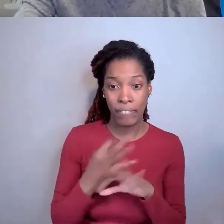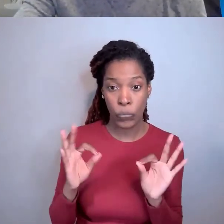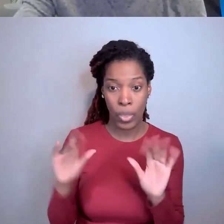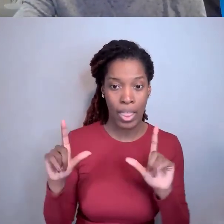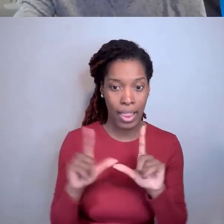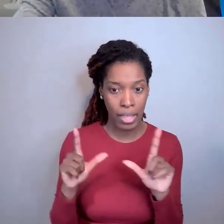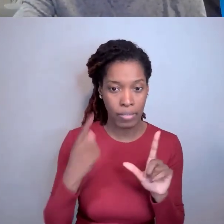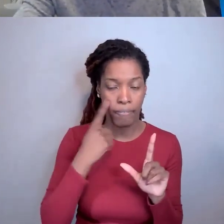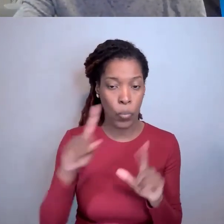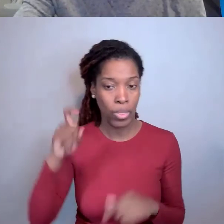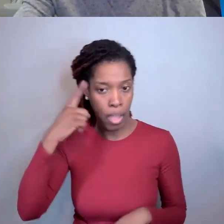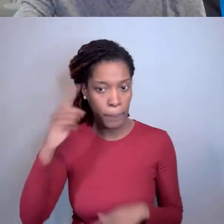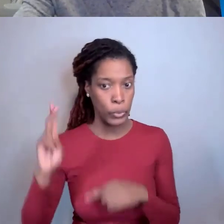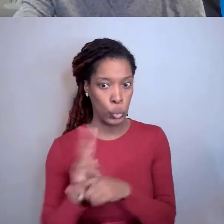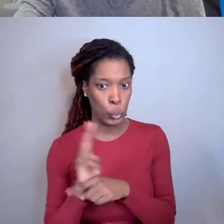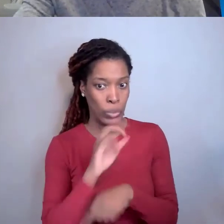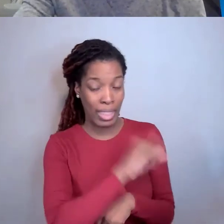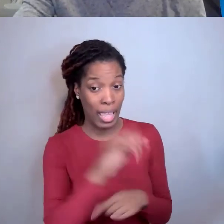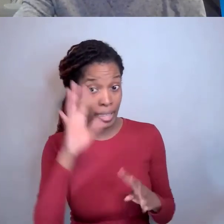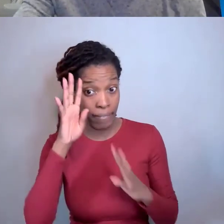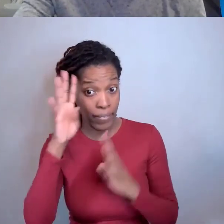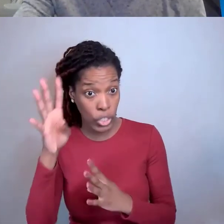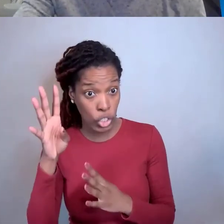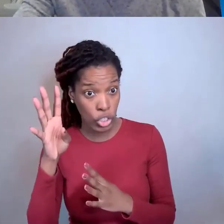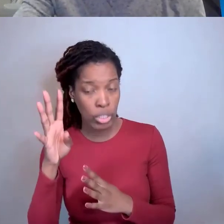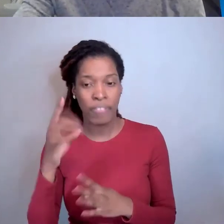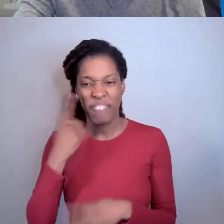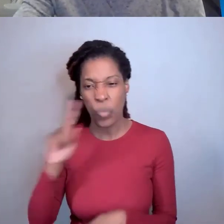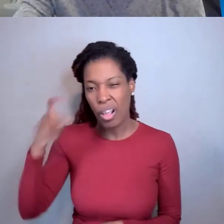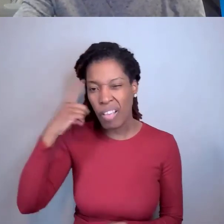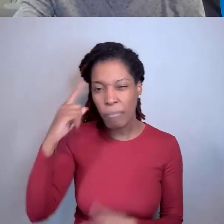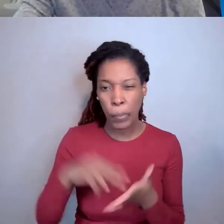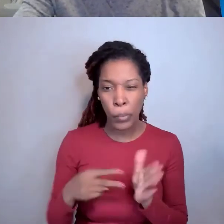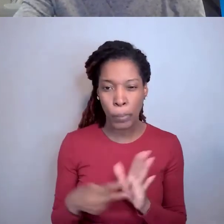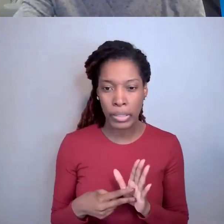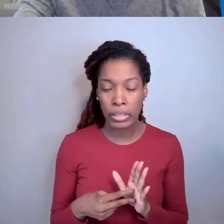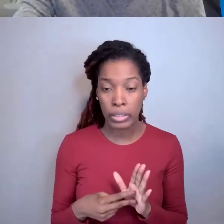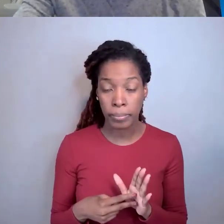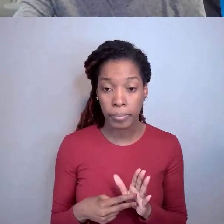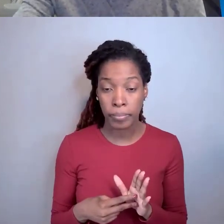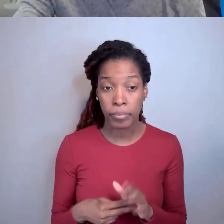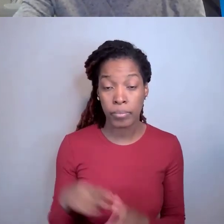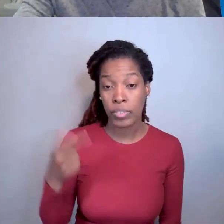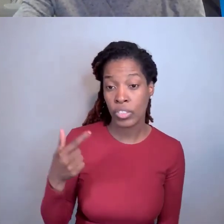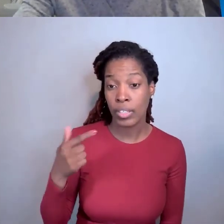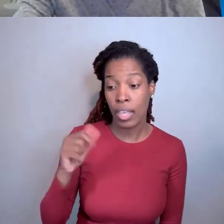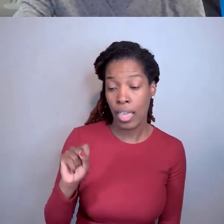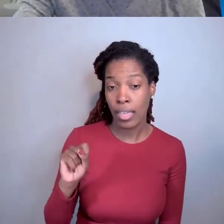to use that invention for government purposes, so GSC, government support clause,